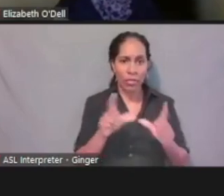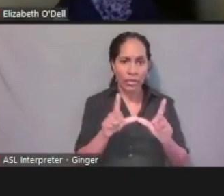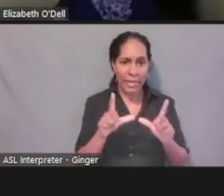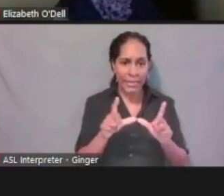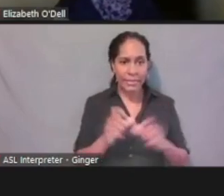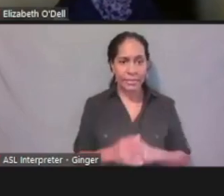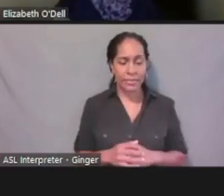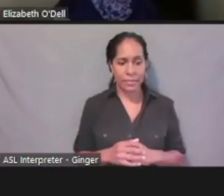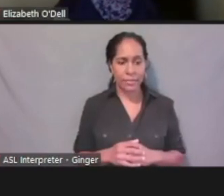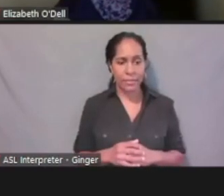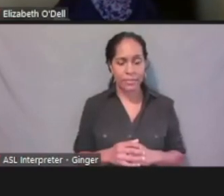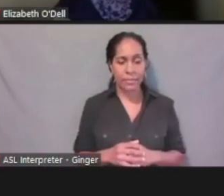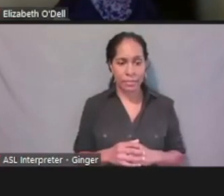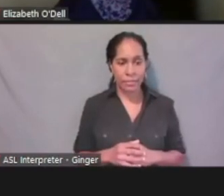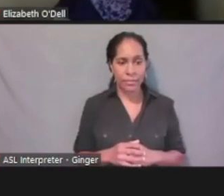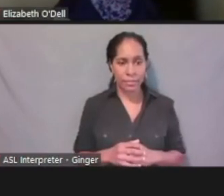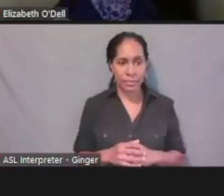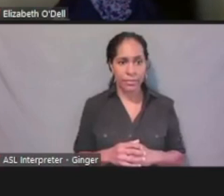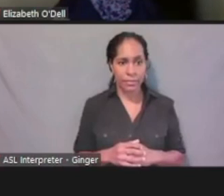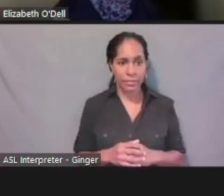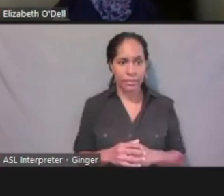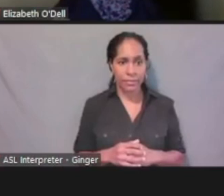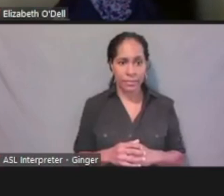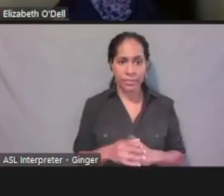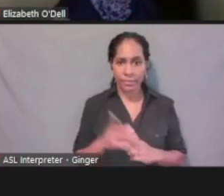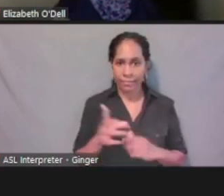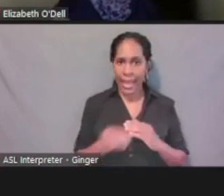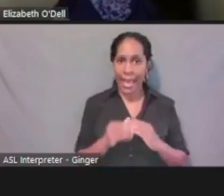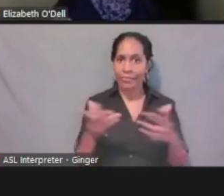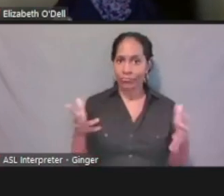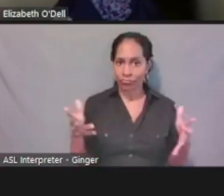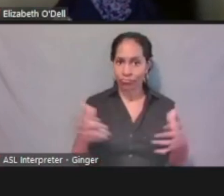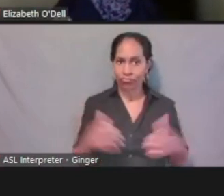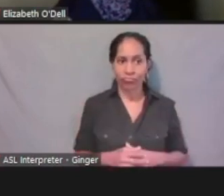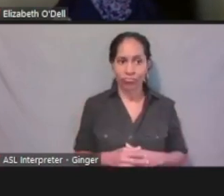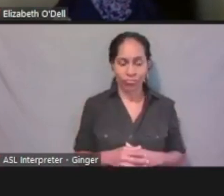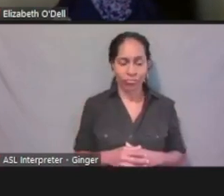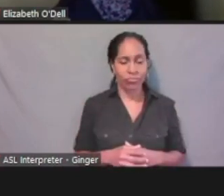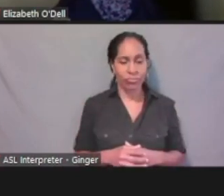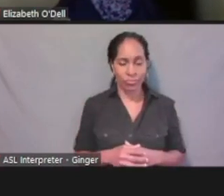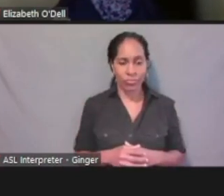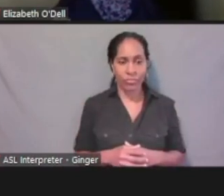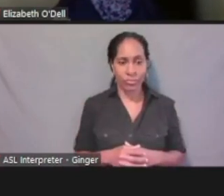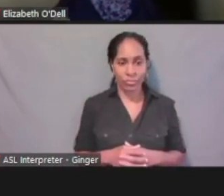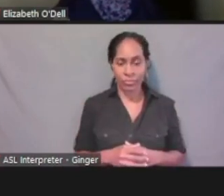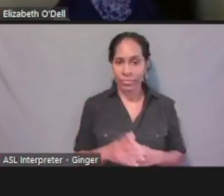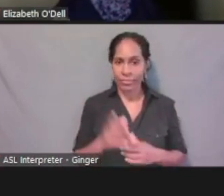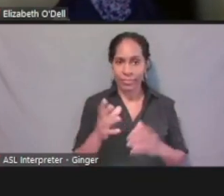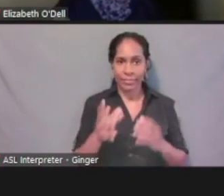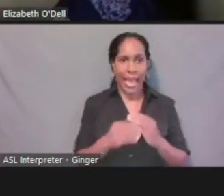select it and my driver's license is add there. I can add more files if I need to.